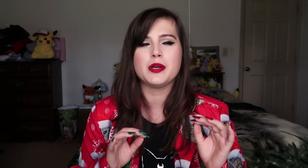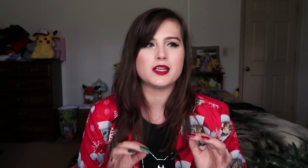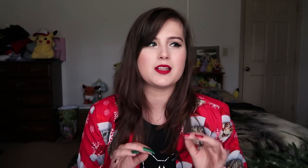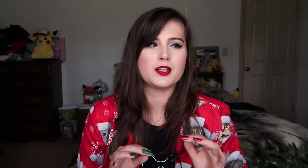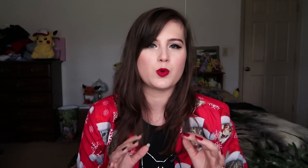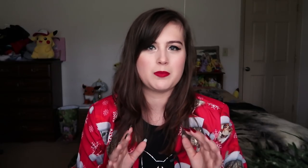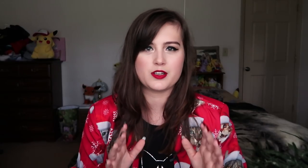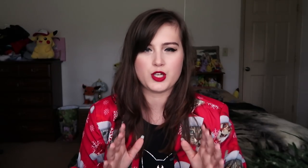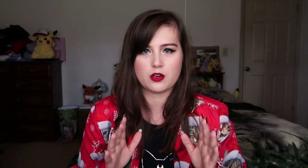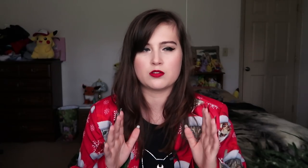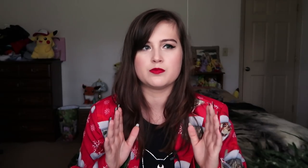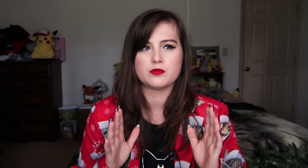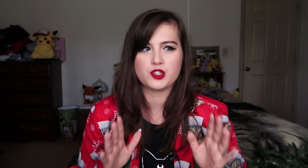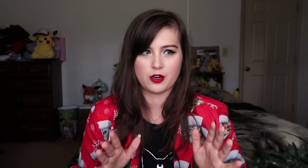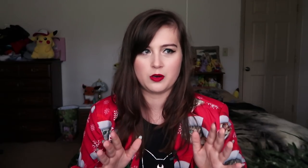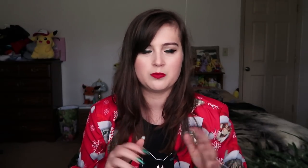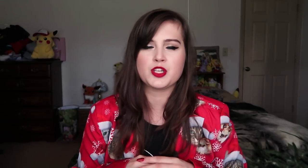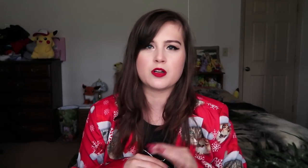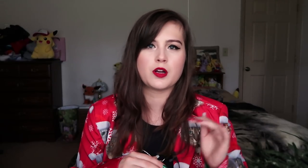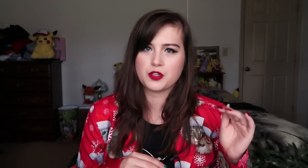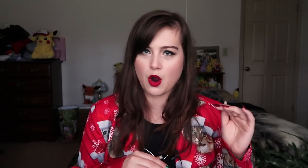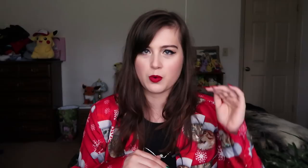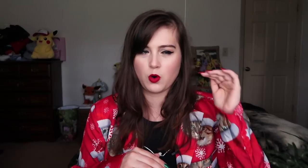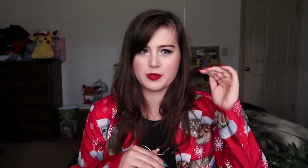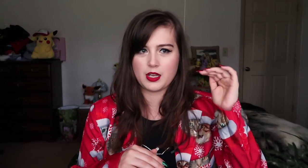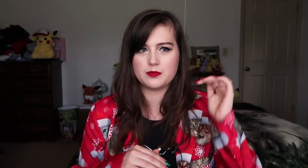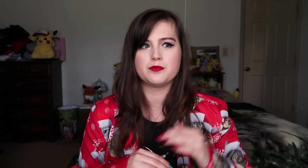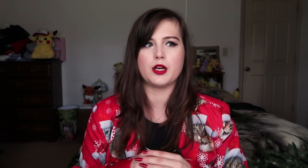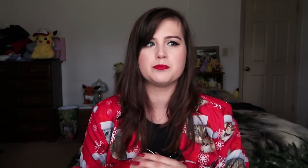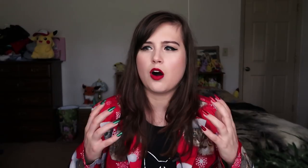because that is what makes Cheryl Cheryl. Just don't go too overboard with that, right?